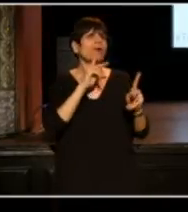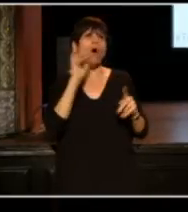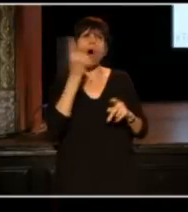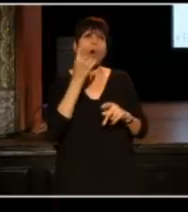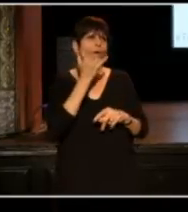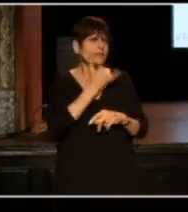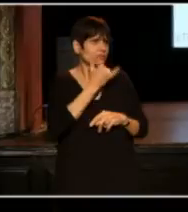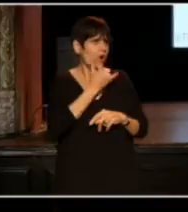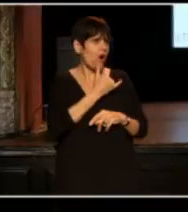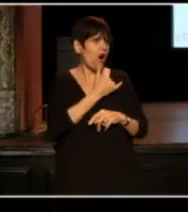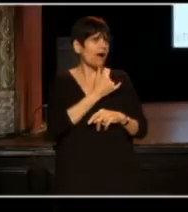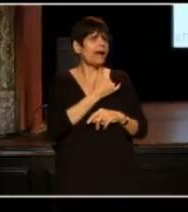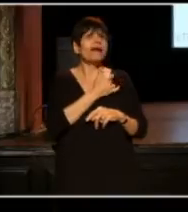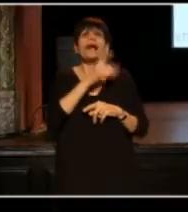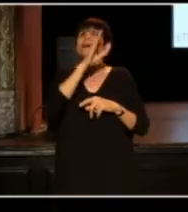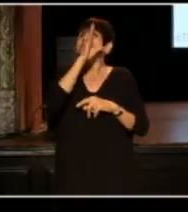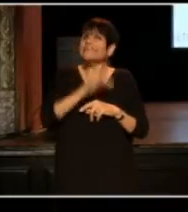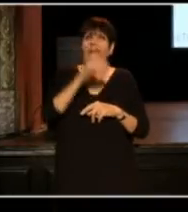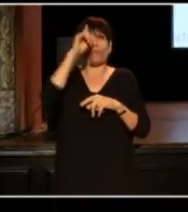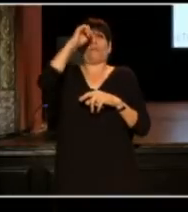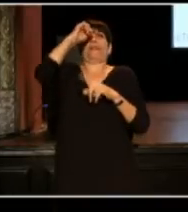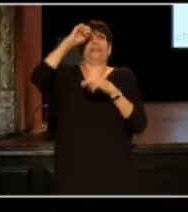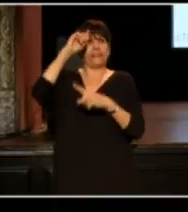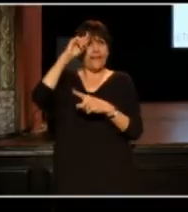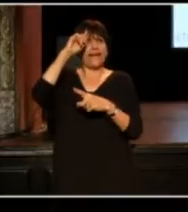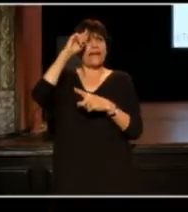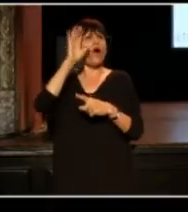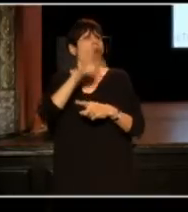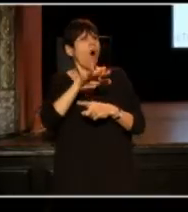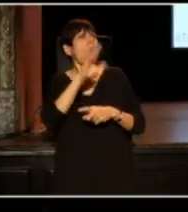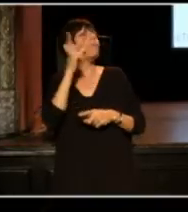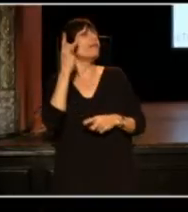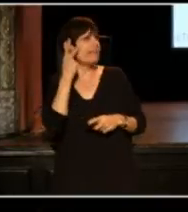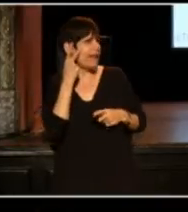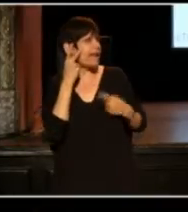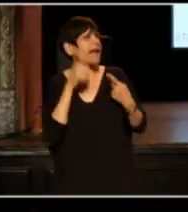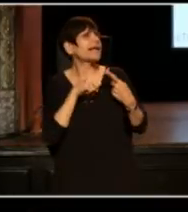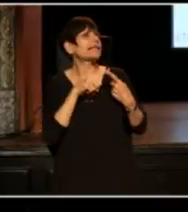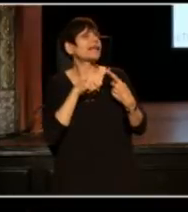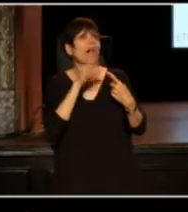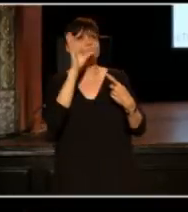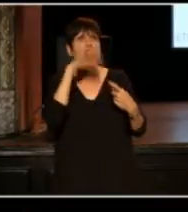There's never what they think it is. Most people go, "Oh, it's politically absurd,